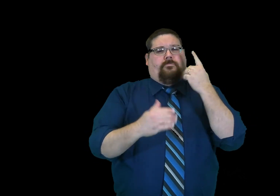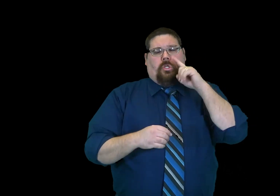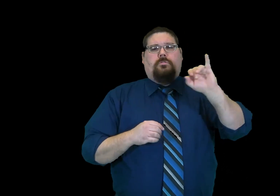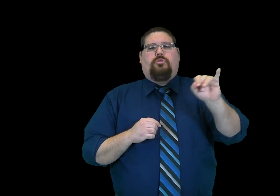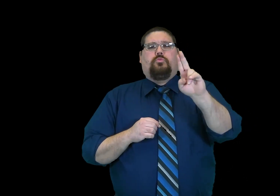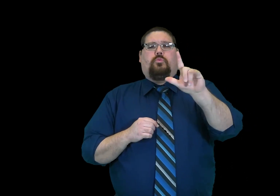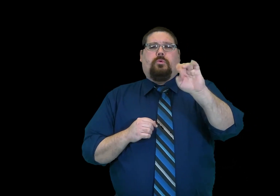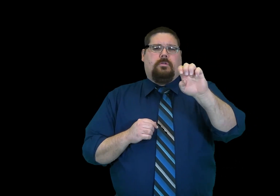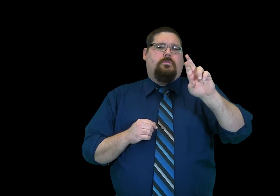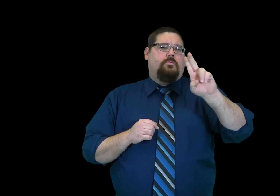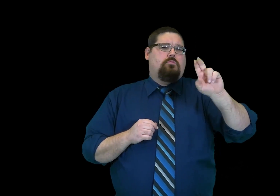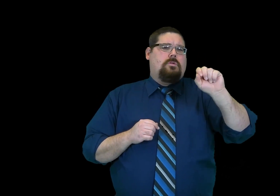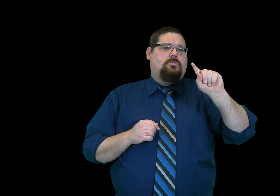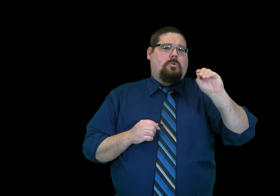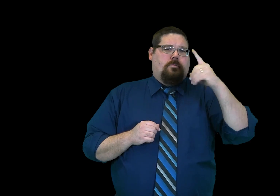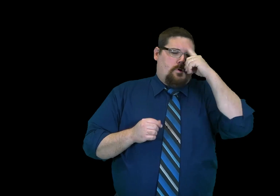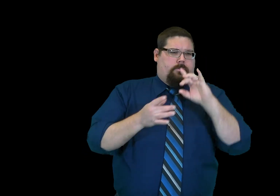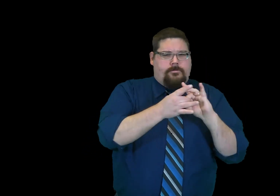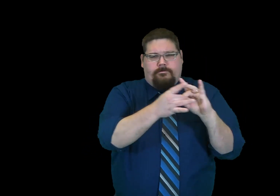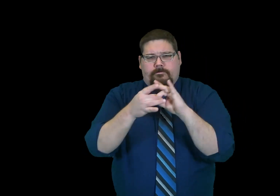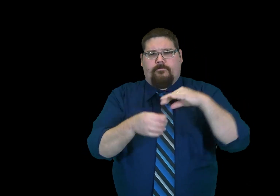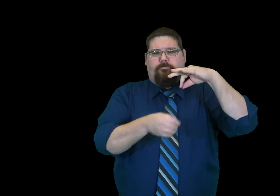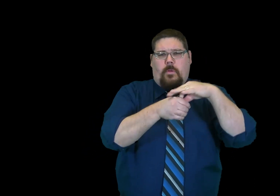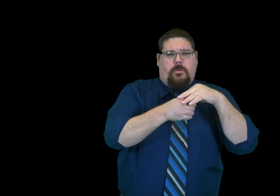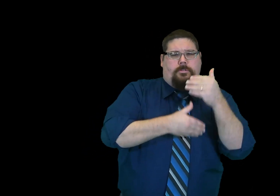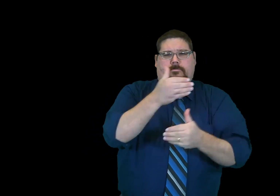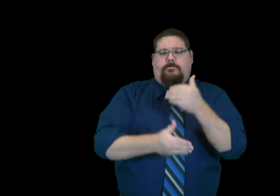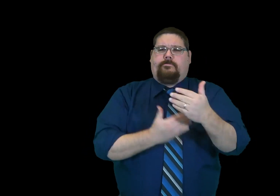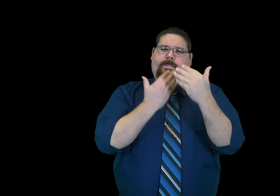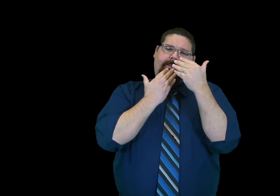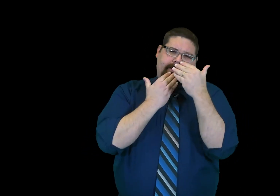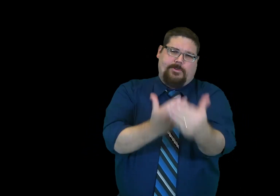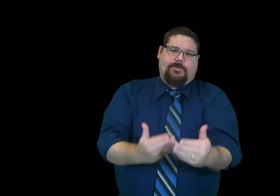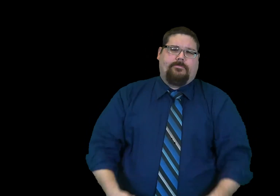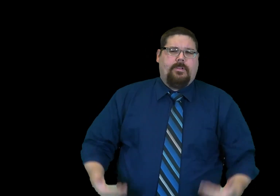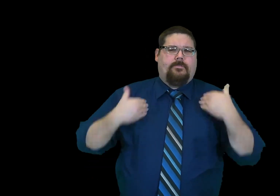Also, thank you to Julie Russotto for coordinating the voting process and nominations.